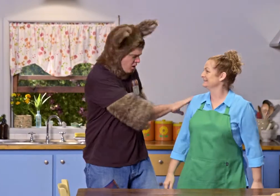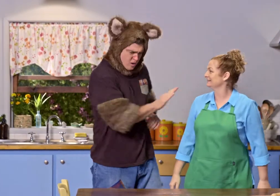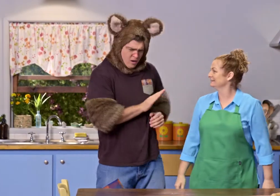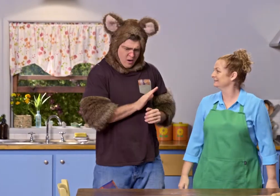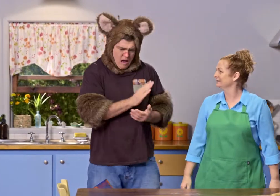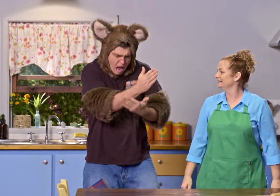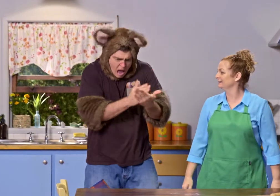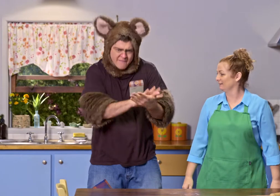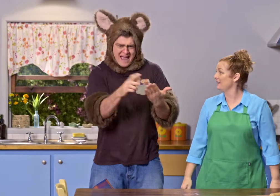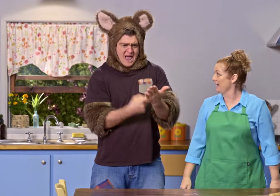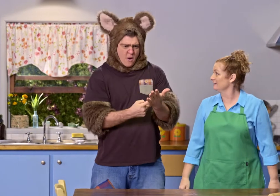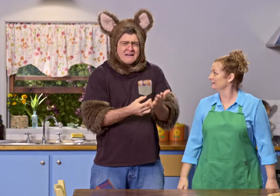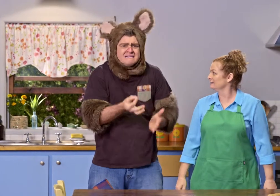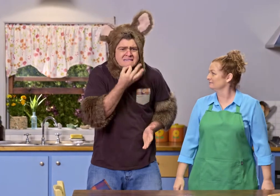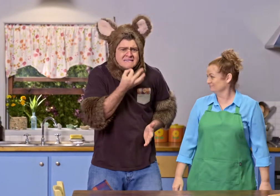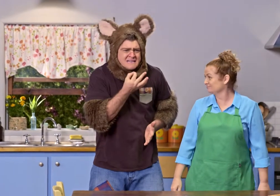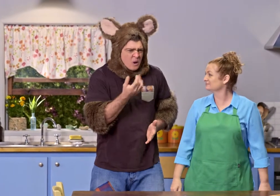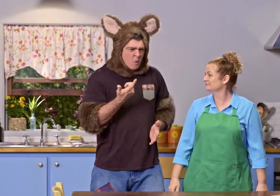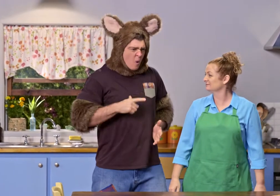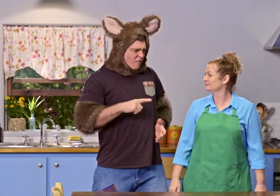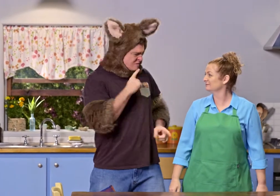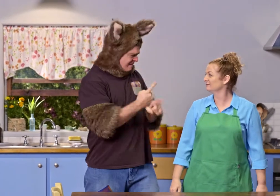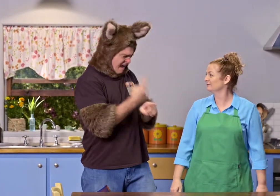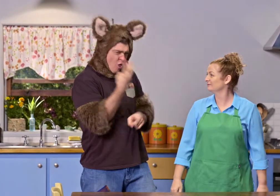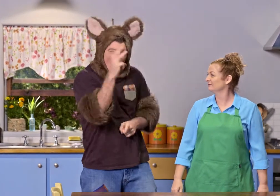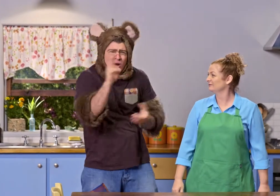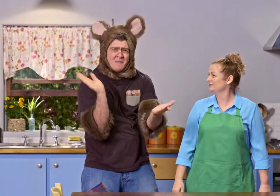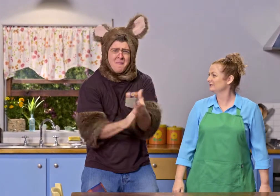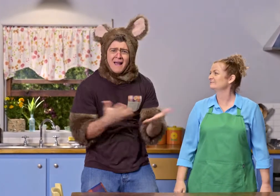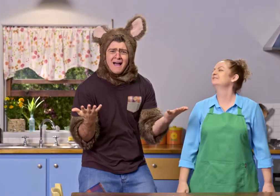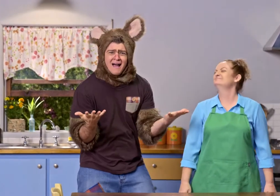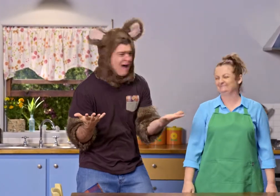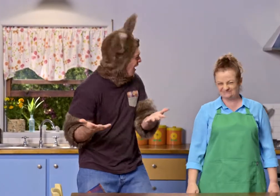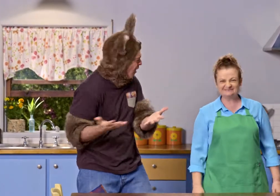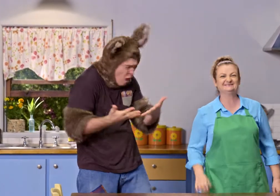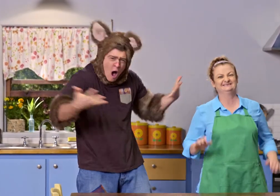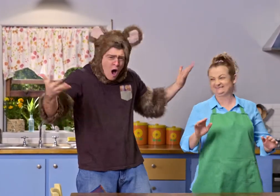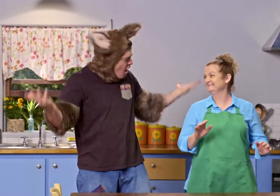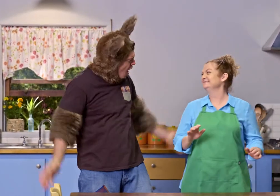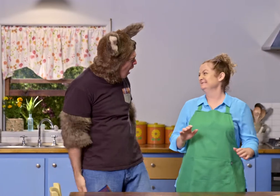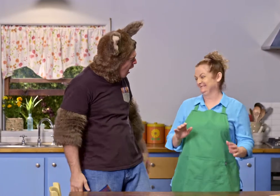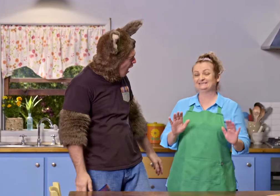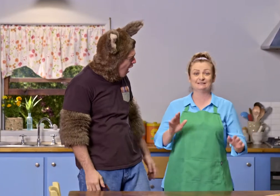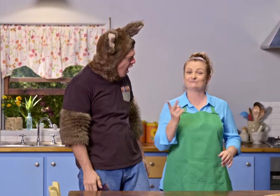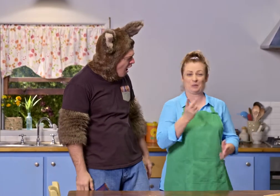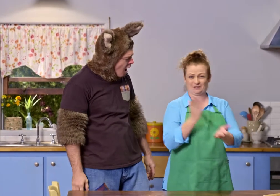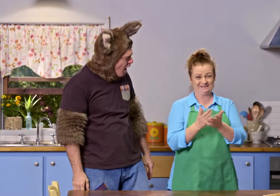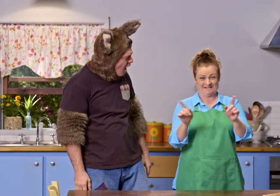Sally, half an hour's not long, but why do I have to wait 30 minutes? That's too long!